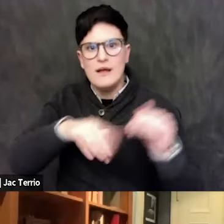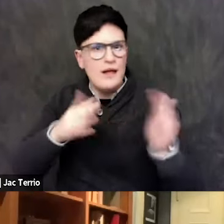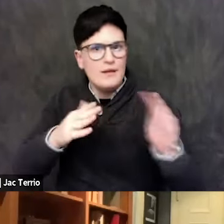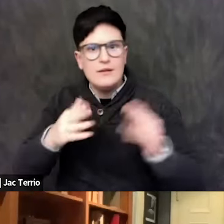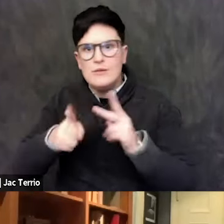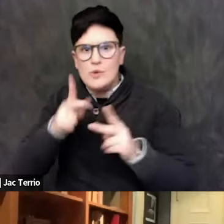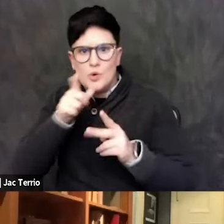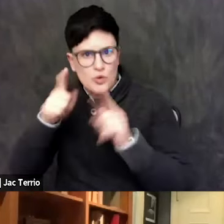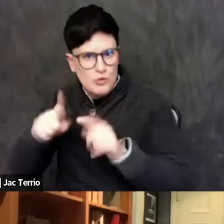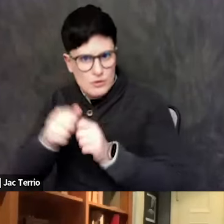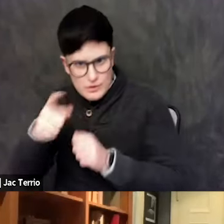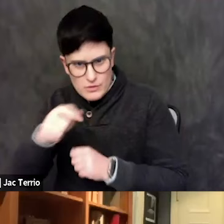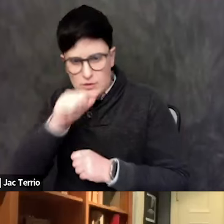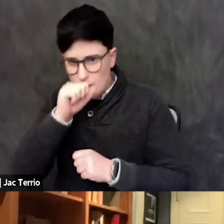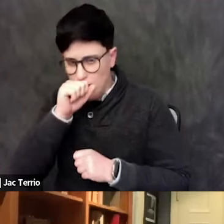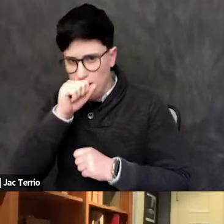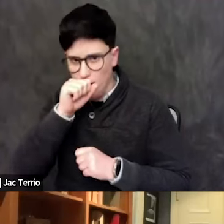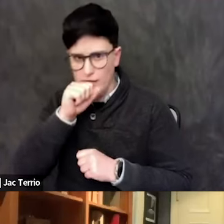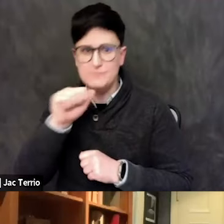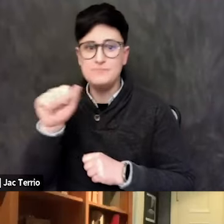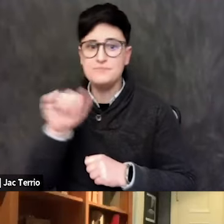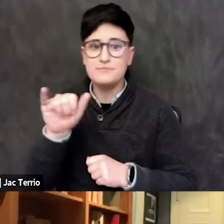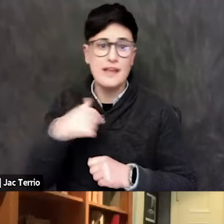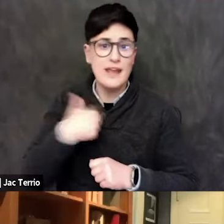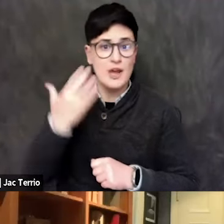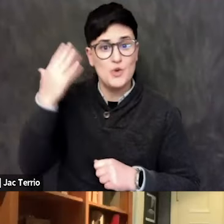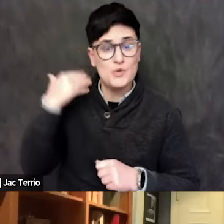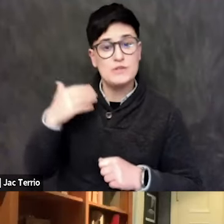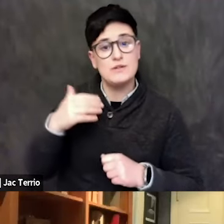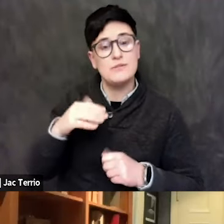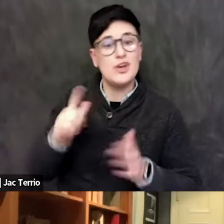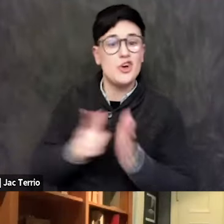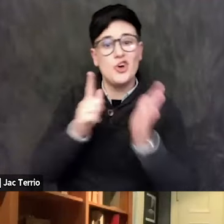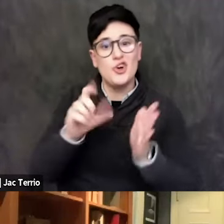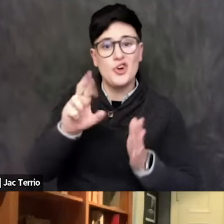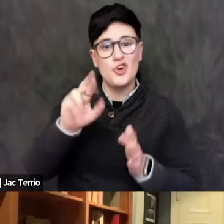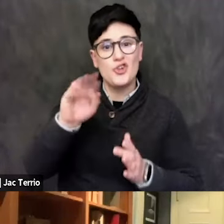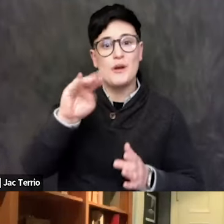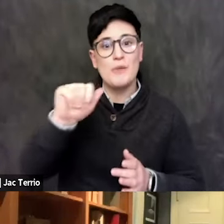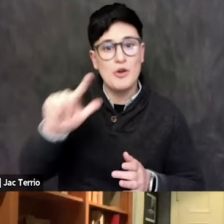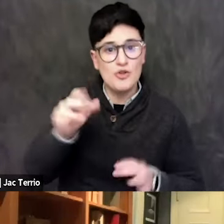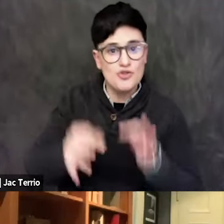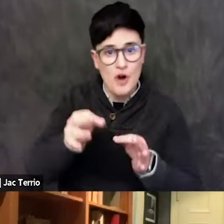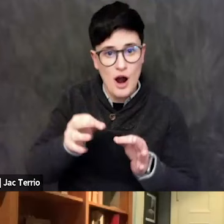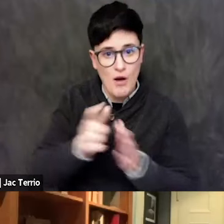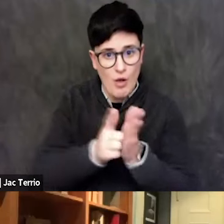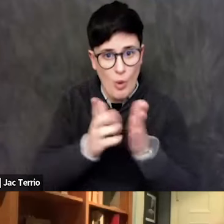You know, if I didn't... I was... If I didn't think about how the prosecution would present its case,